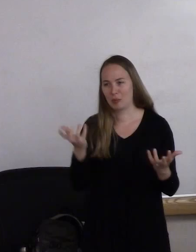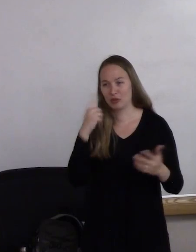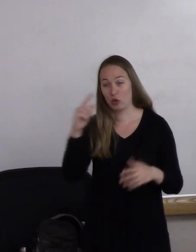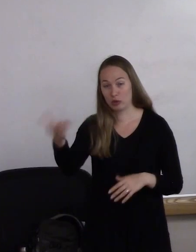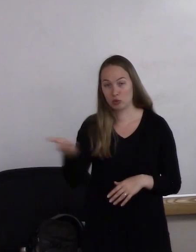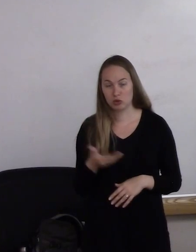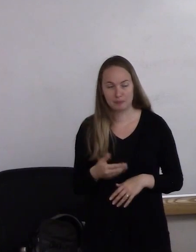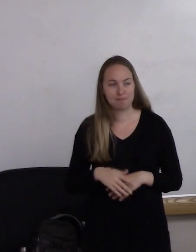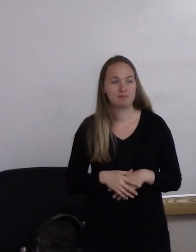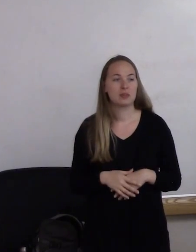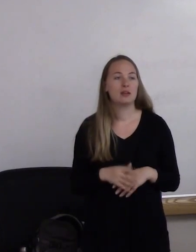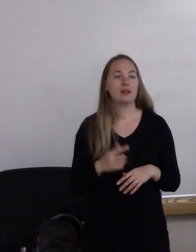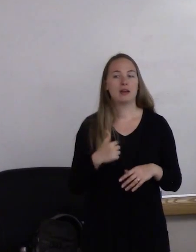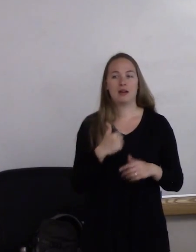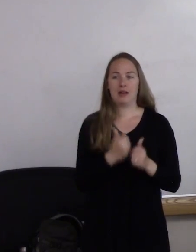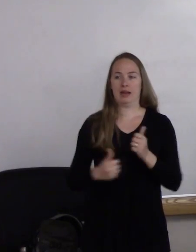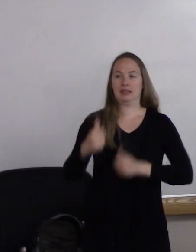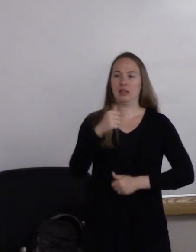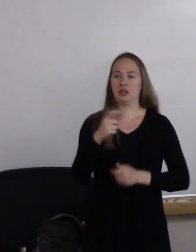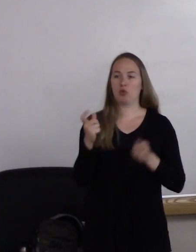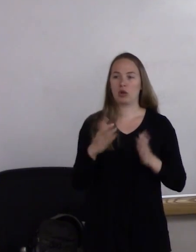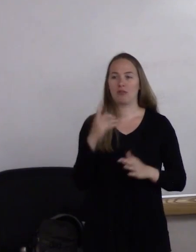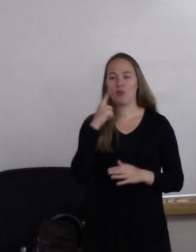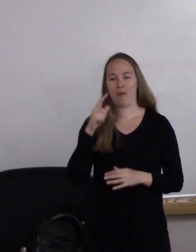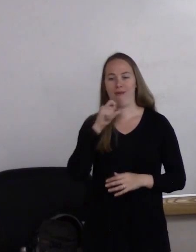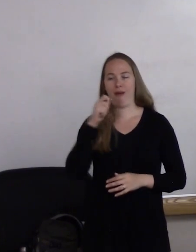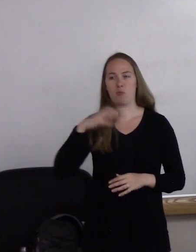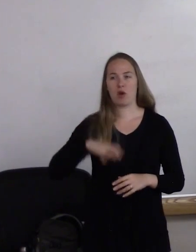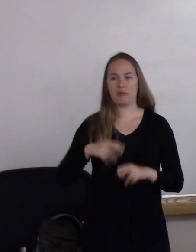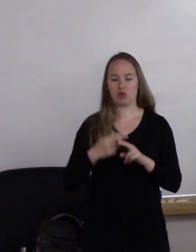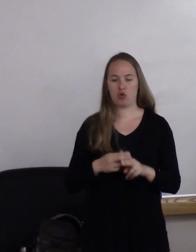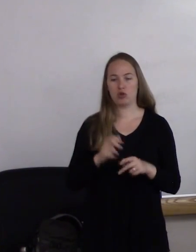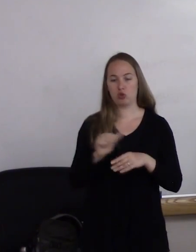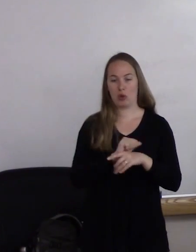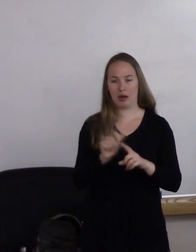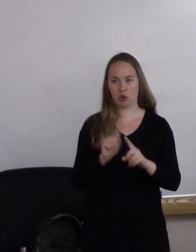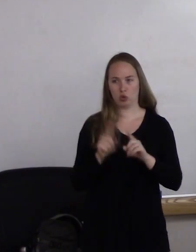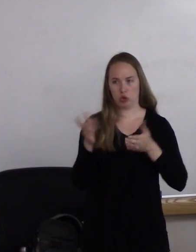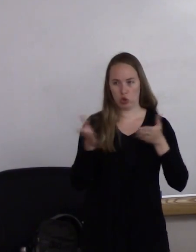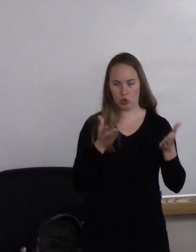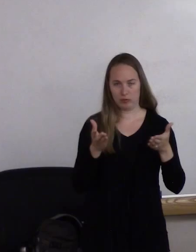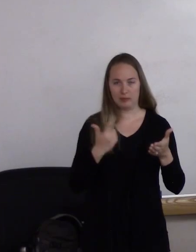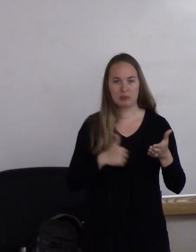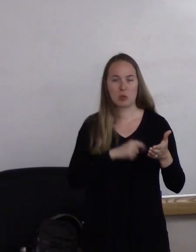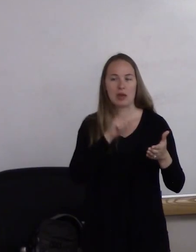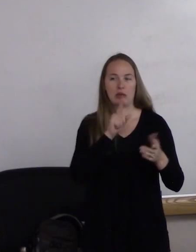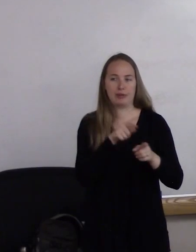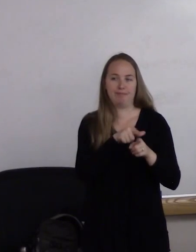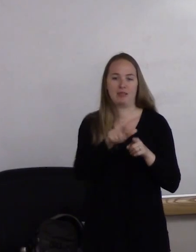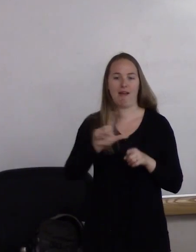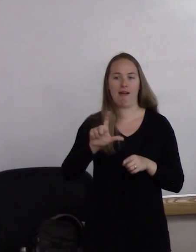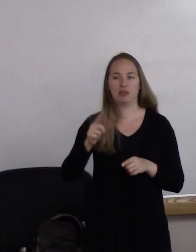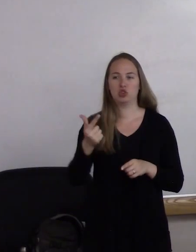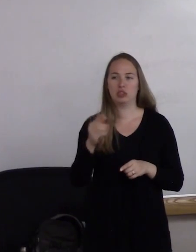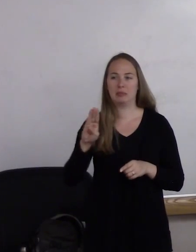As was noted, I'm the executive director of a nonprofit called Training to Serve. We actually specialize in LGBT aging.